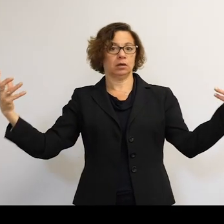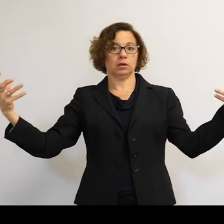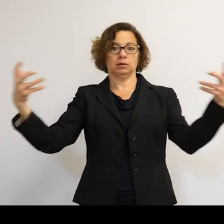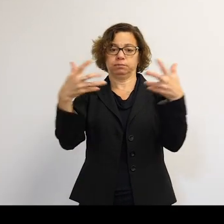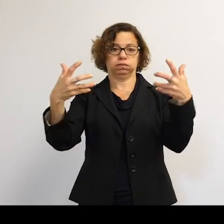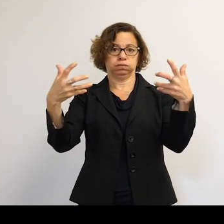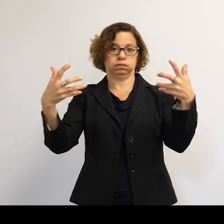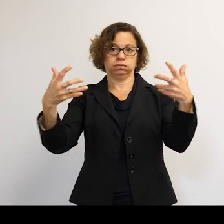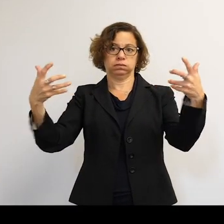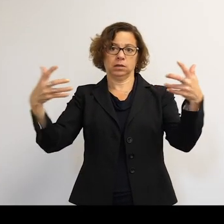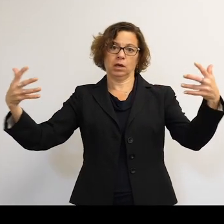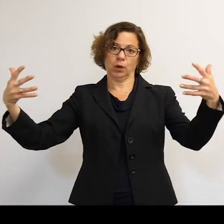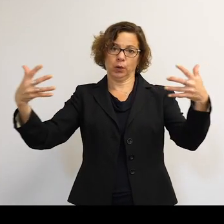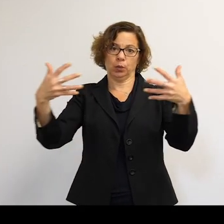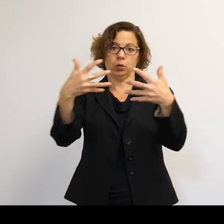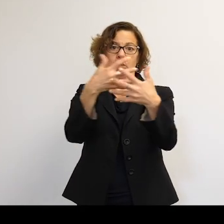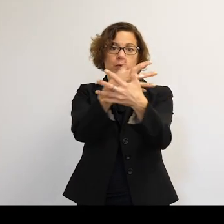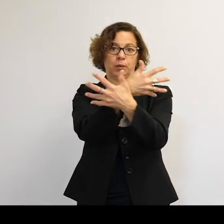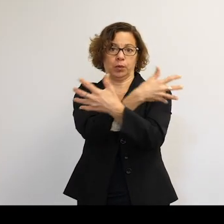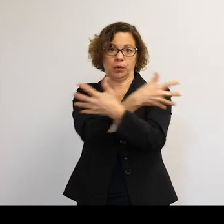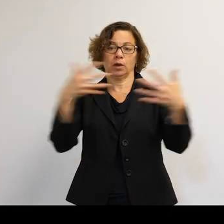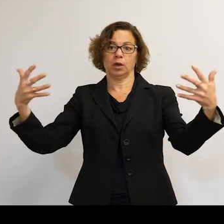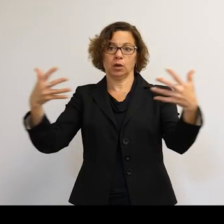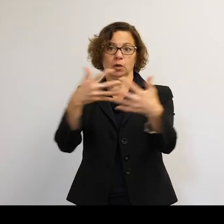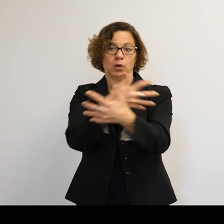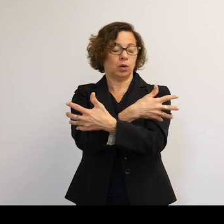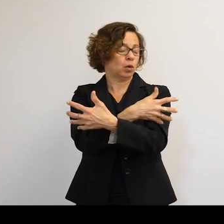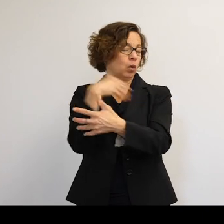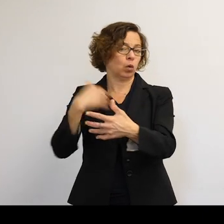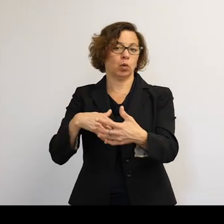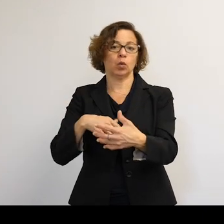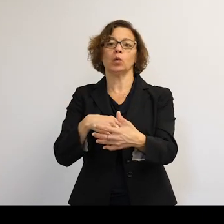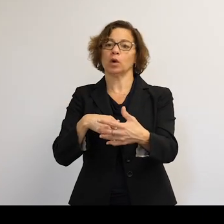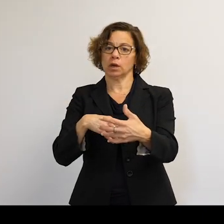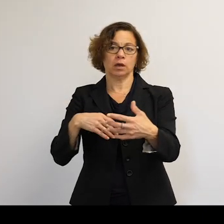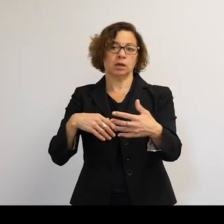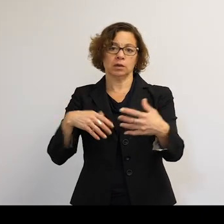in their respective orbits, but it was a sight on collisions--